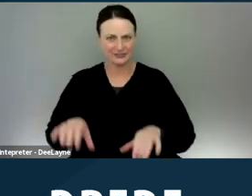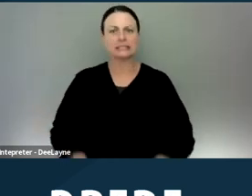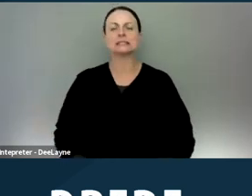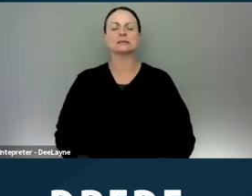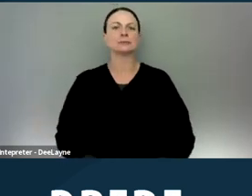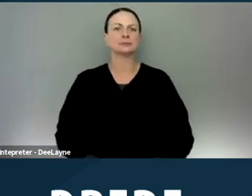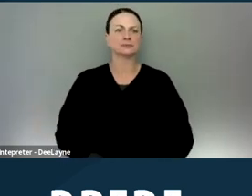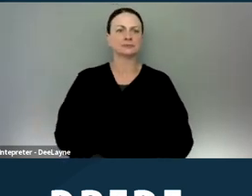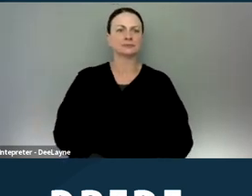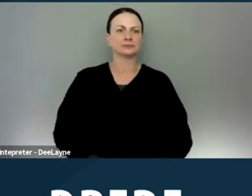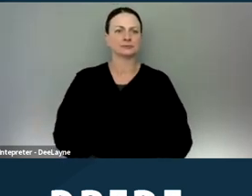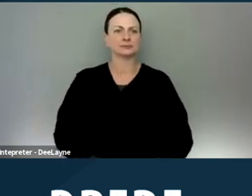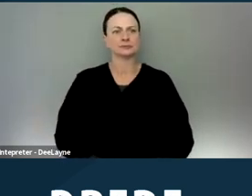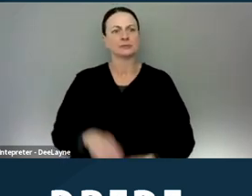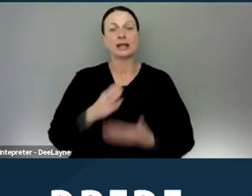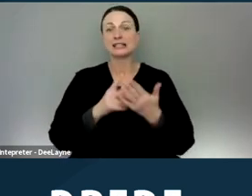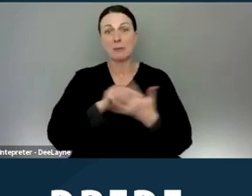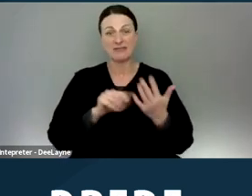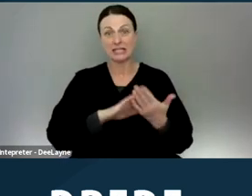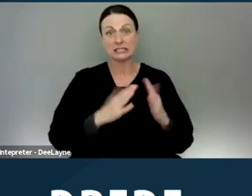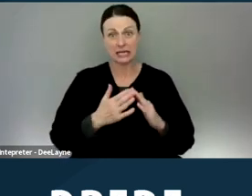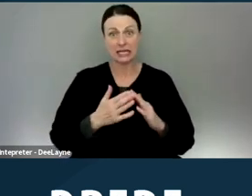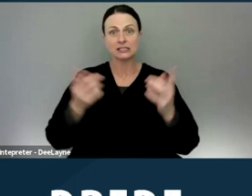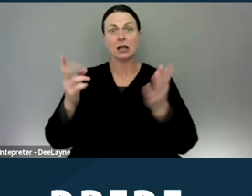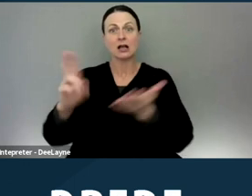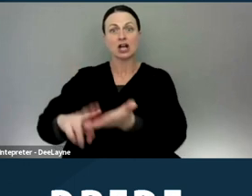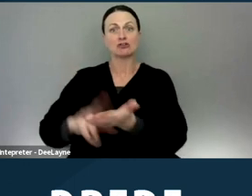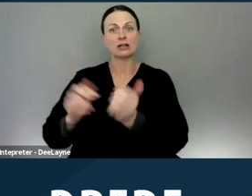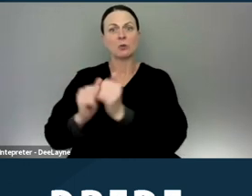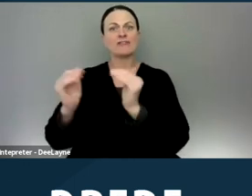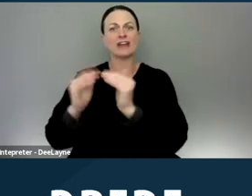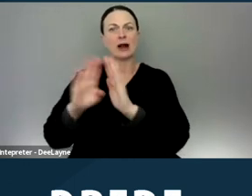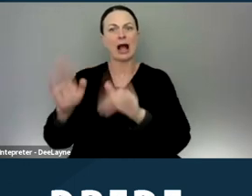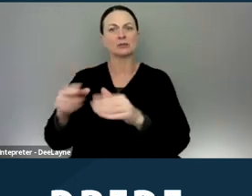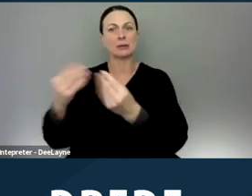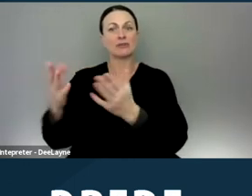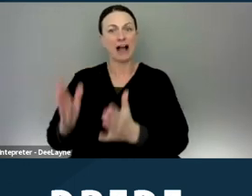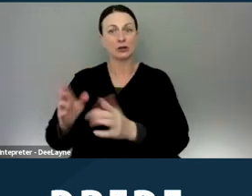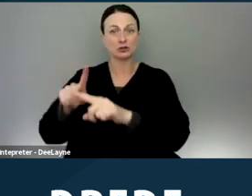Some of these cities do contract with fair housing providers and rely on the fair housing providers